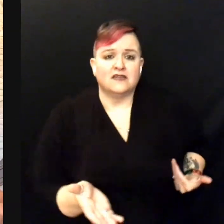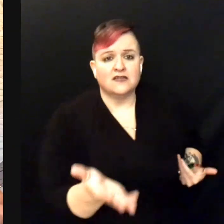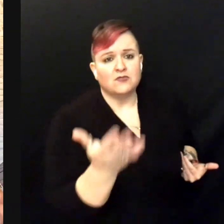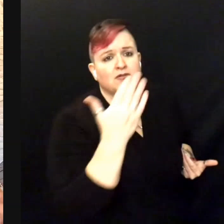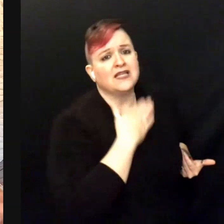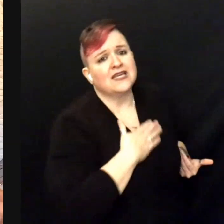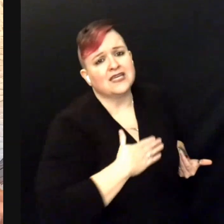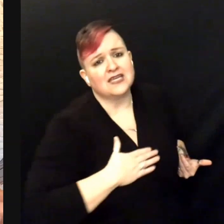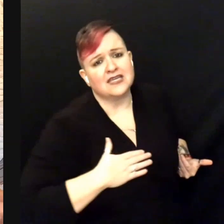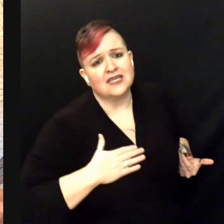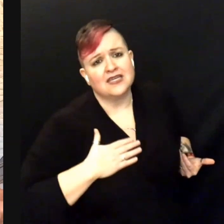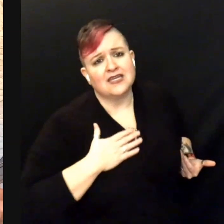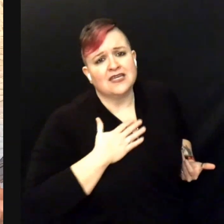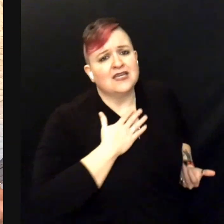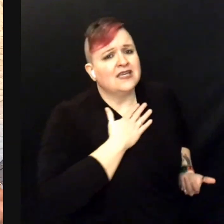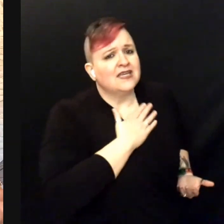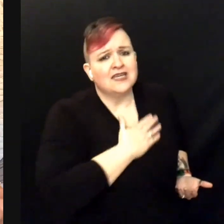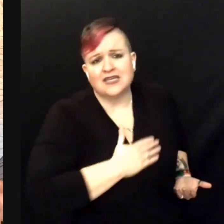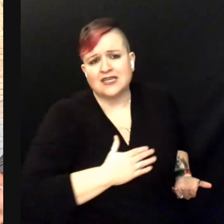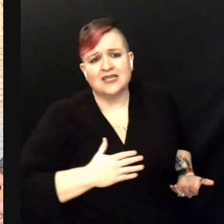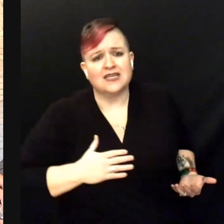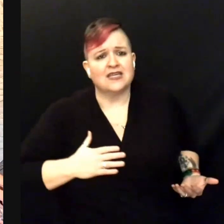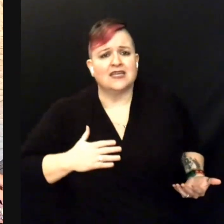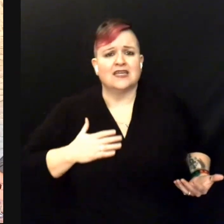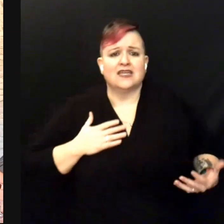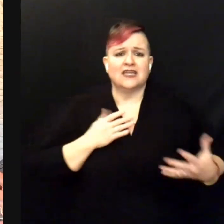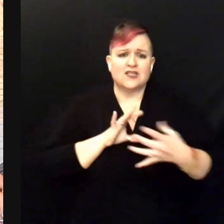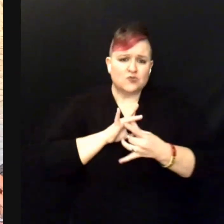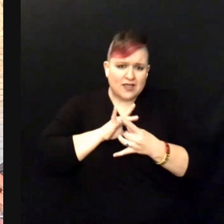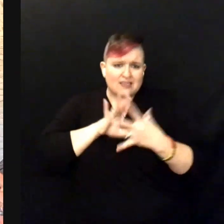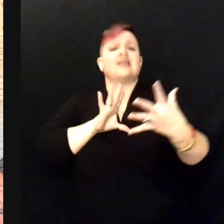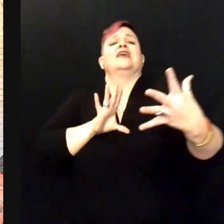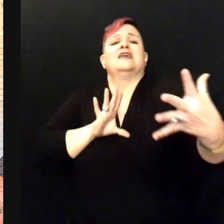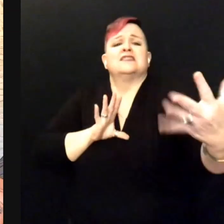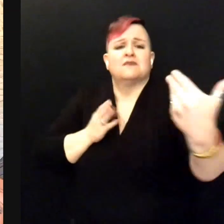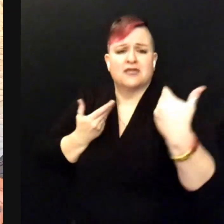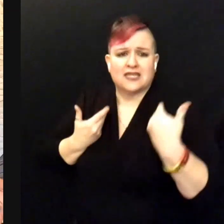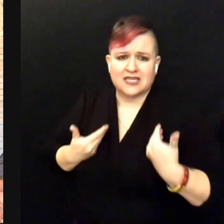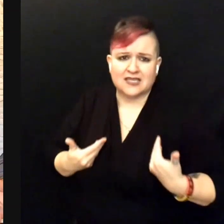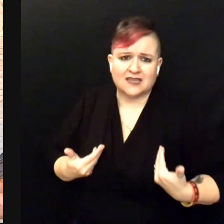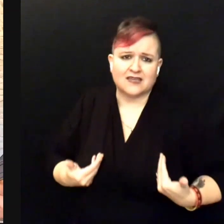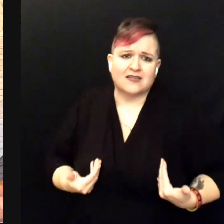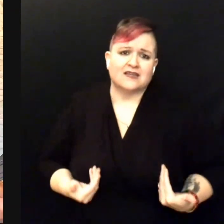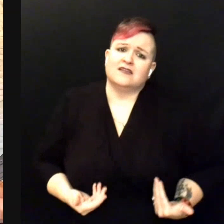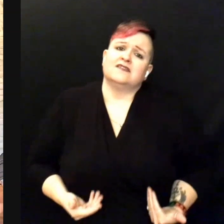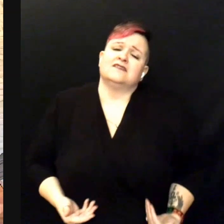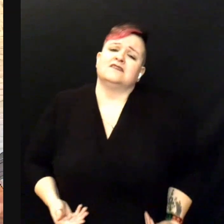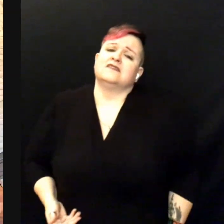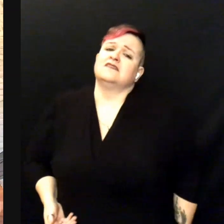Please, release me